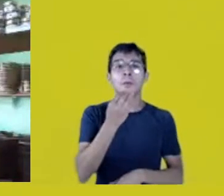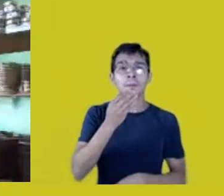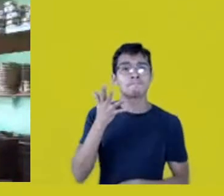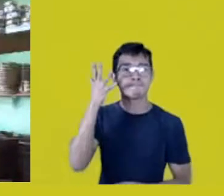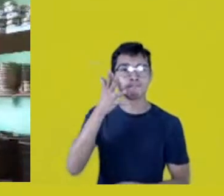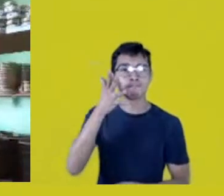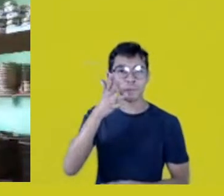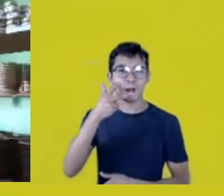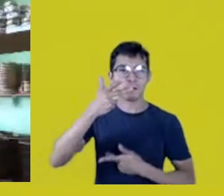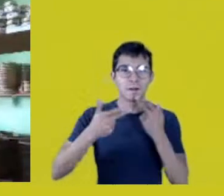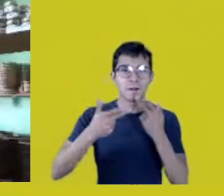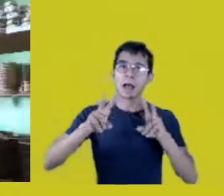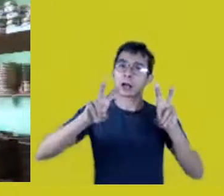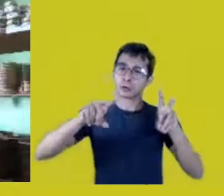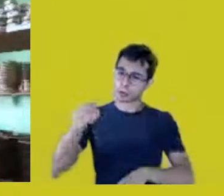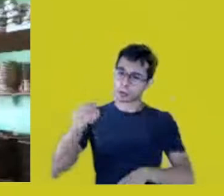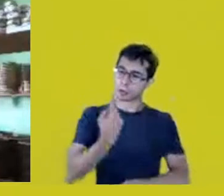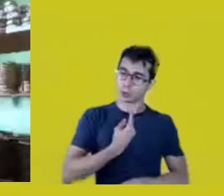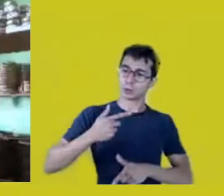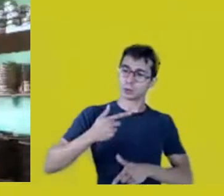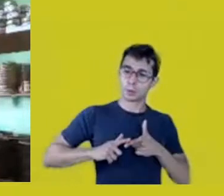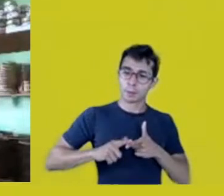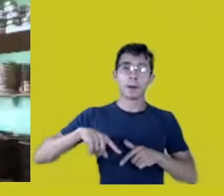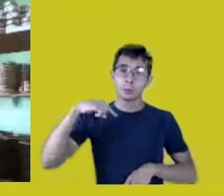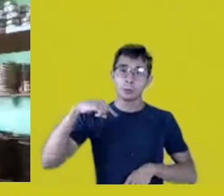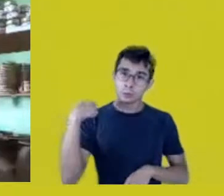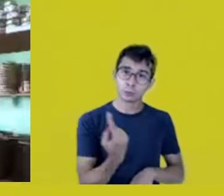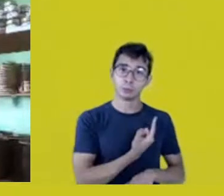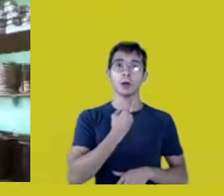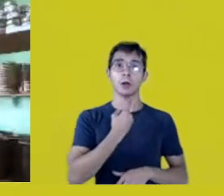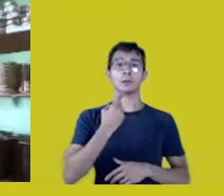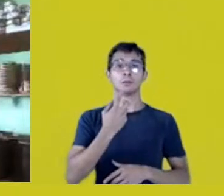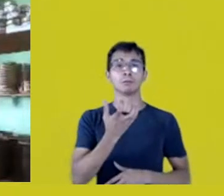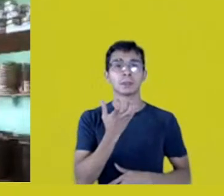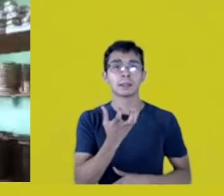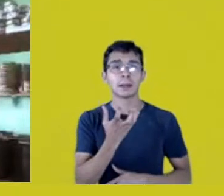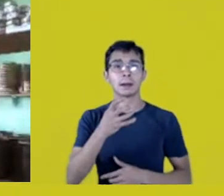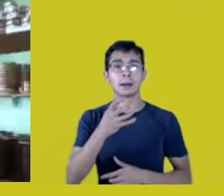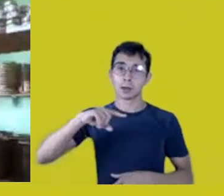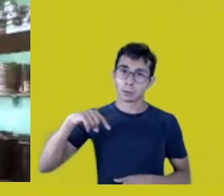about our problems, our hopes and dreams, our losses,